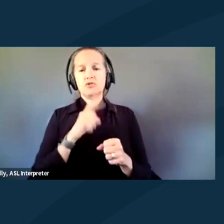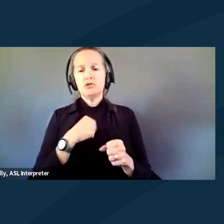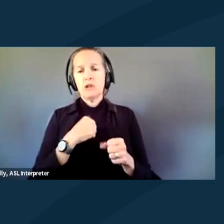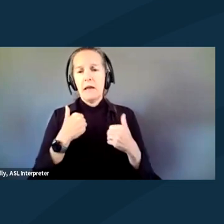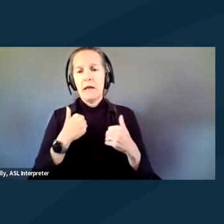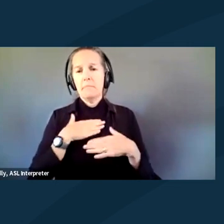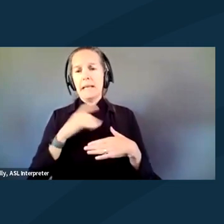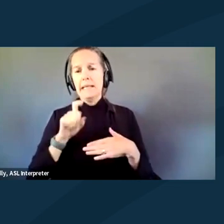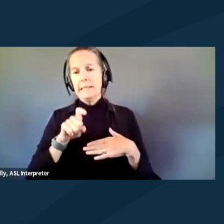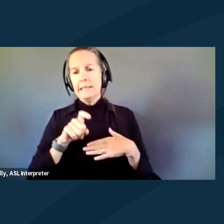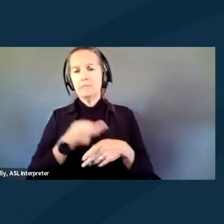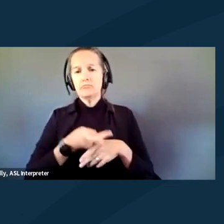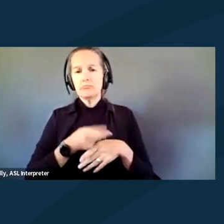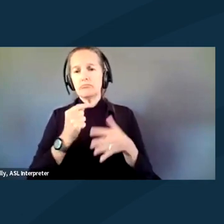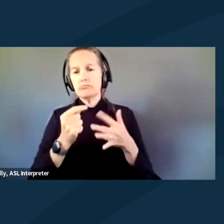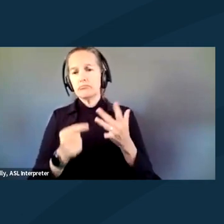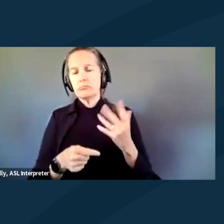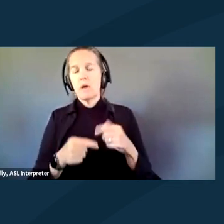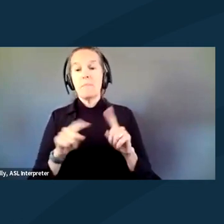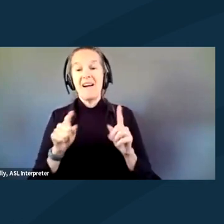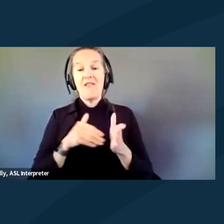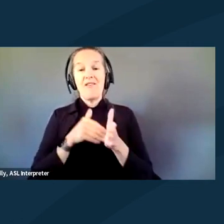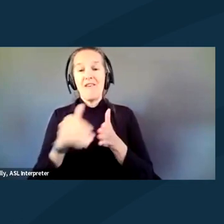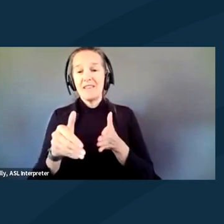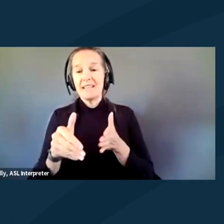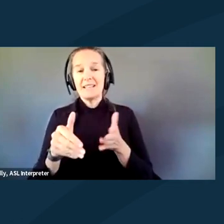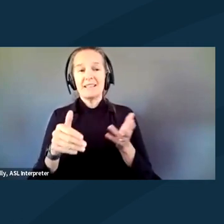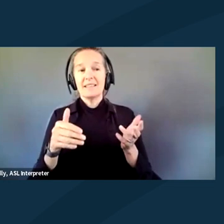But oftentimes that's not gonna happen